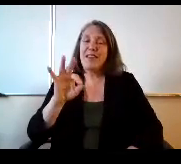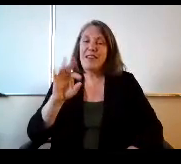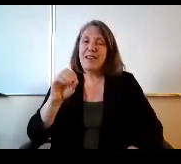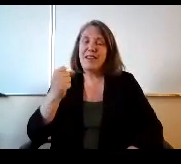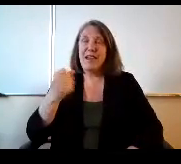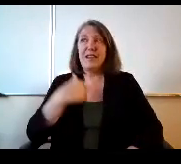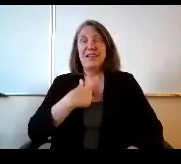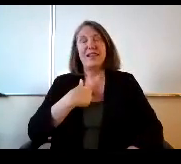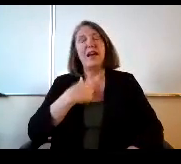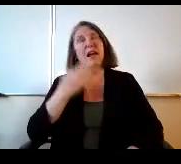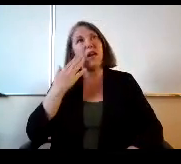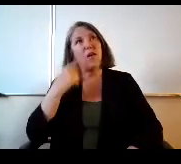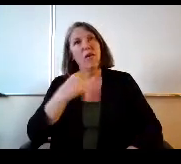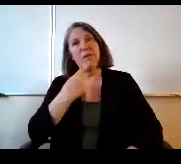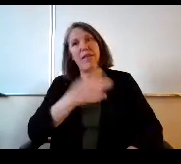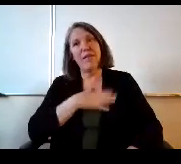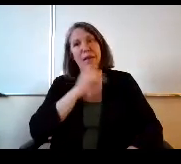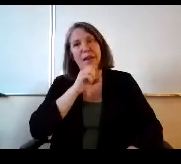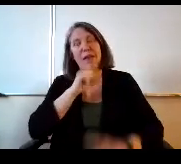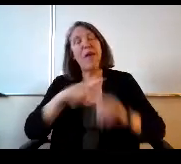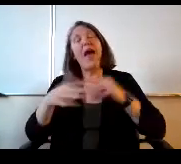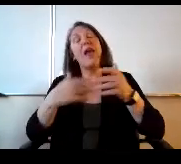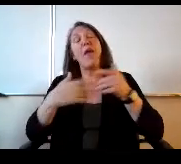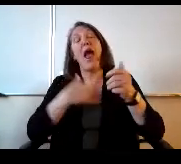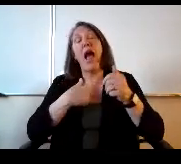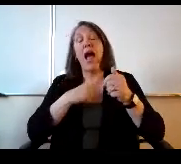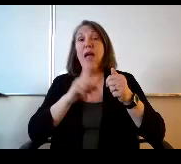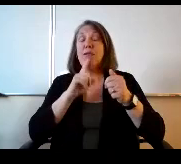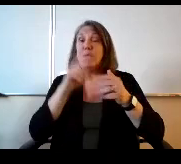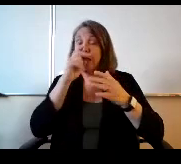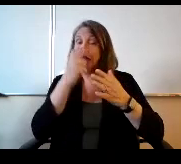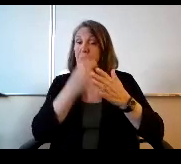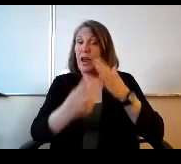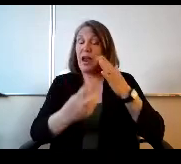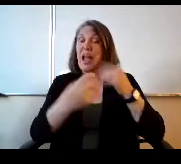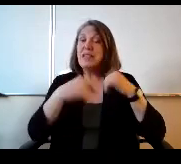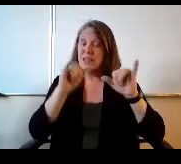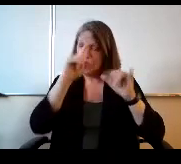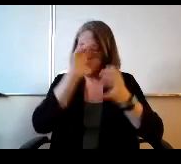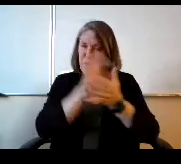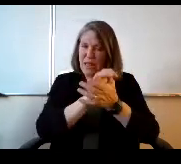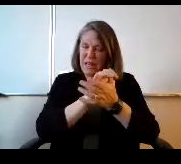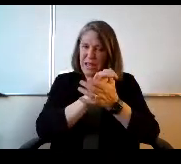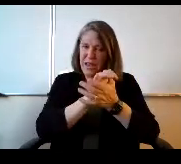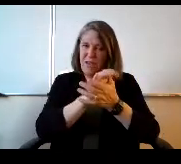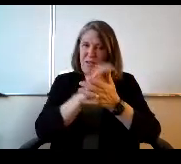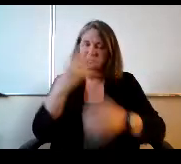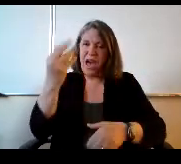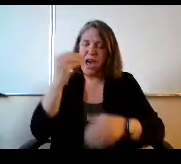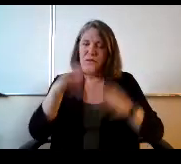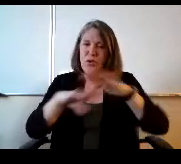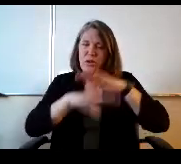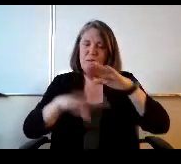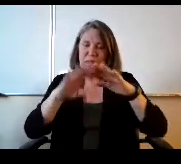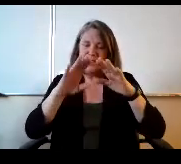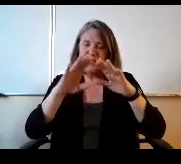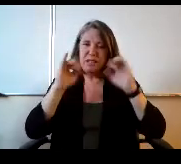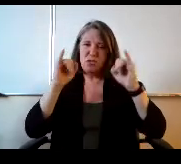I know I was really into into and I still believe in outcomes based instruction, which is what you're talking about. The many, many times that we fail